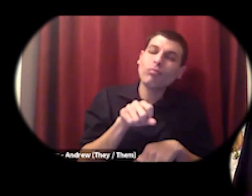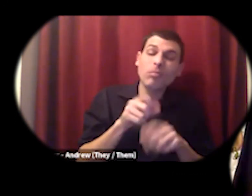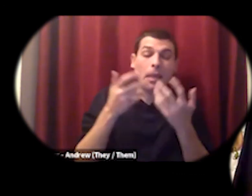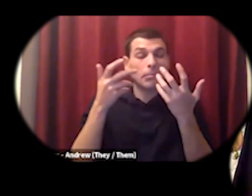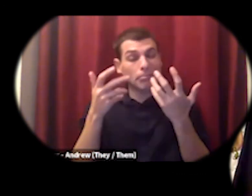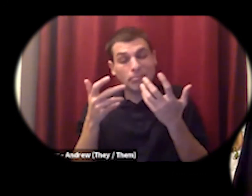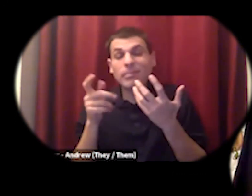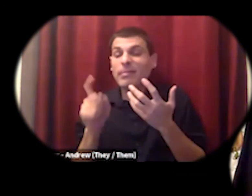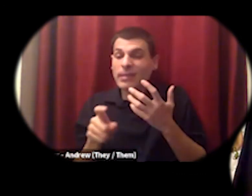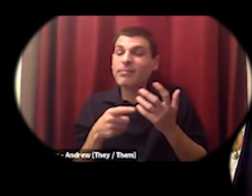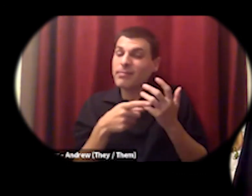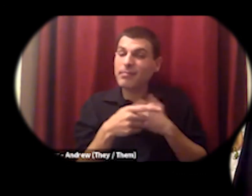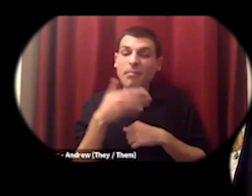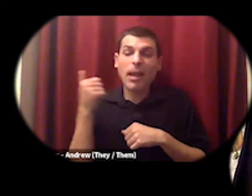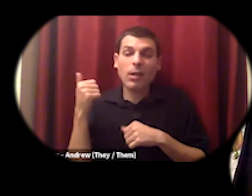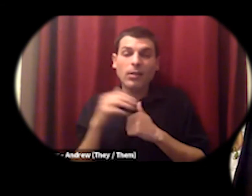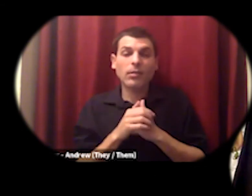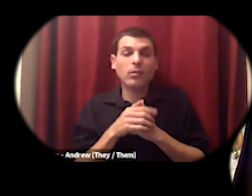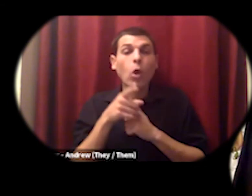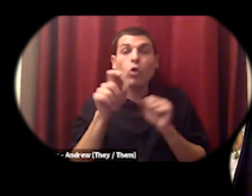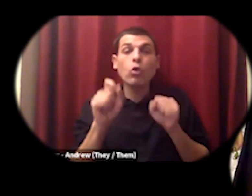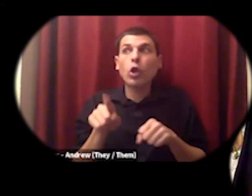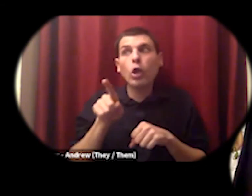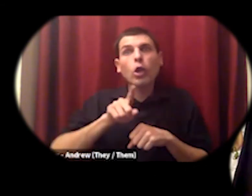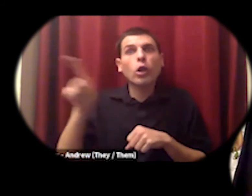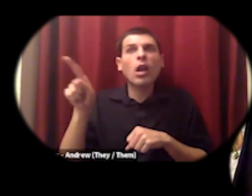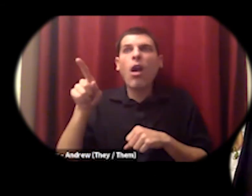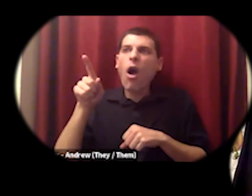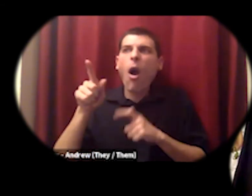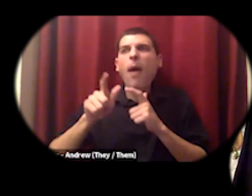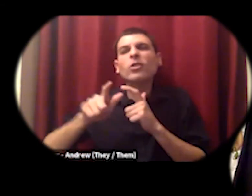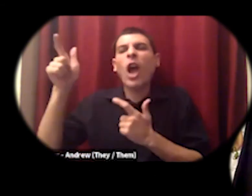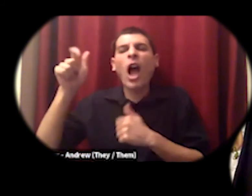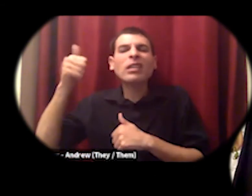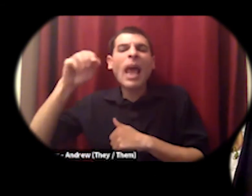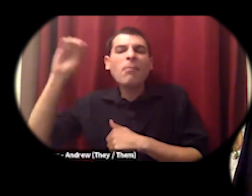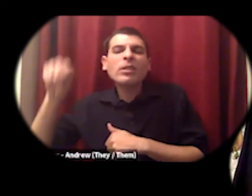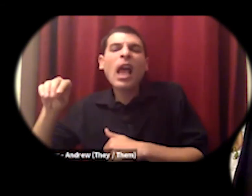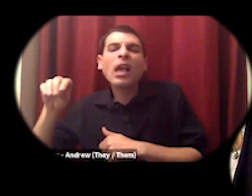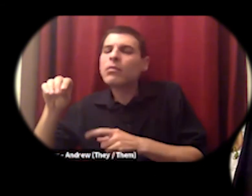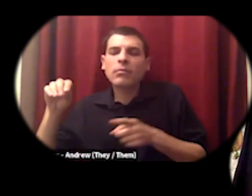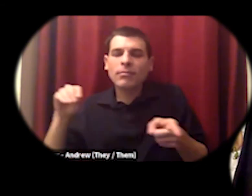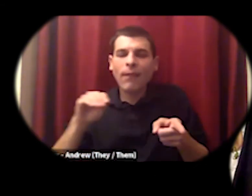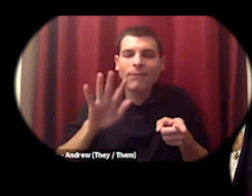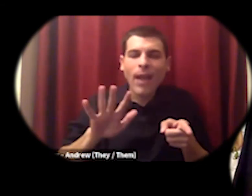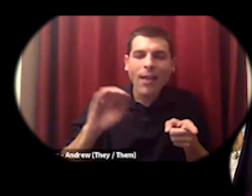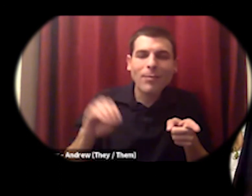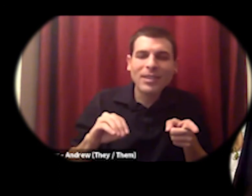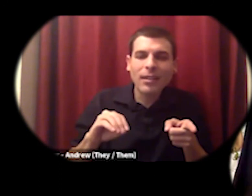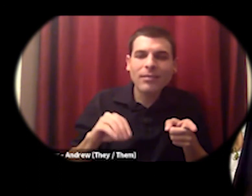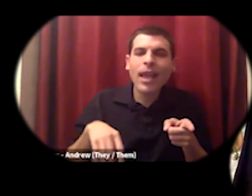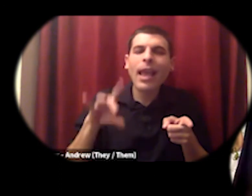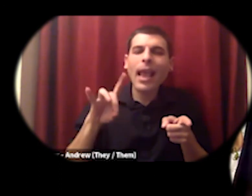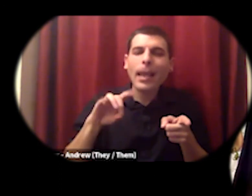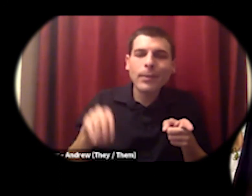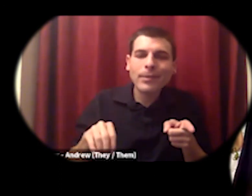and the 20 of return on investment um eight percent or five percent and and